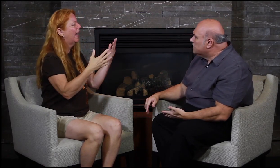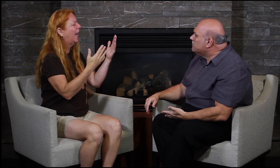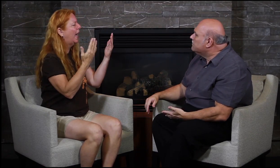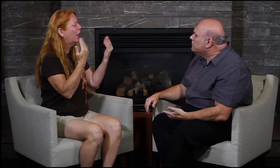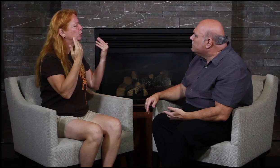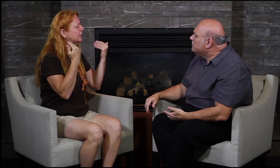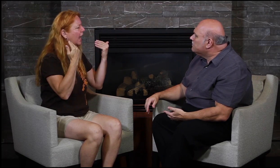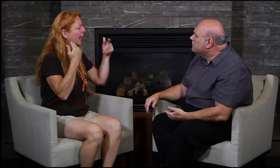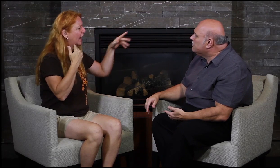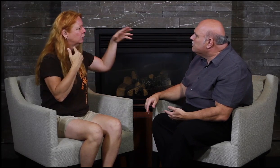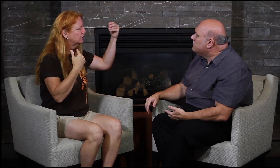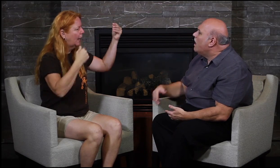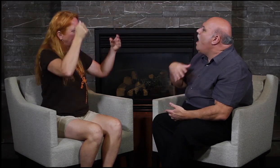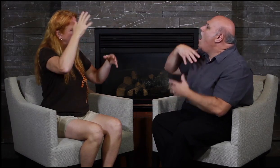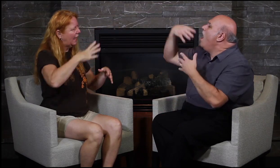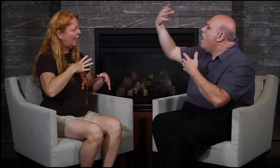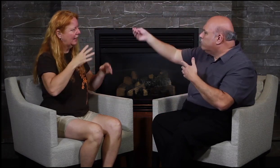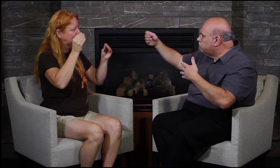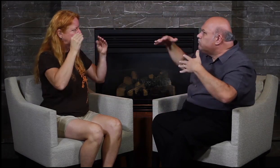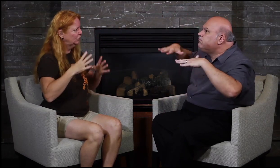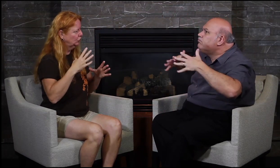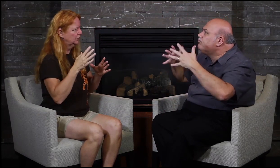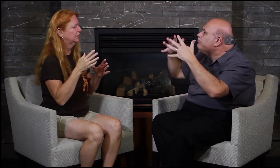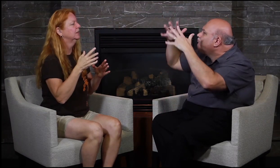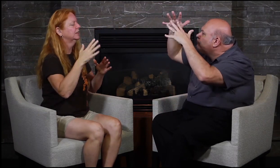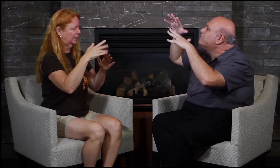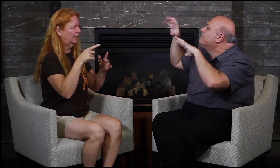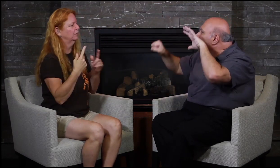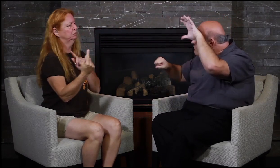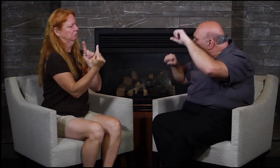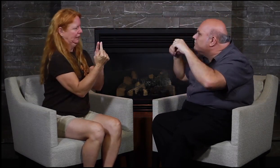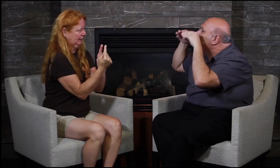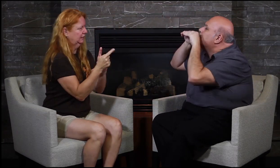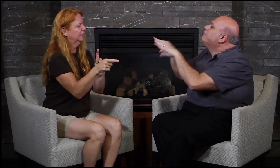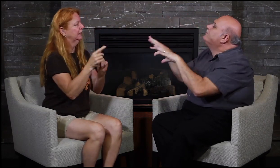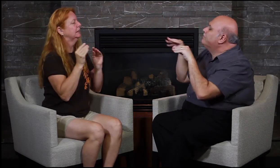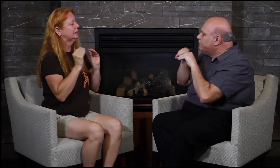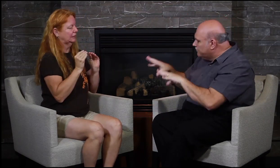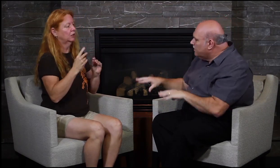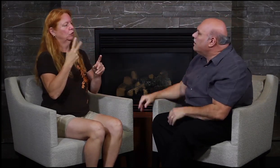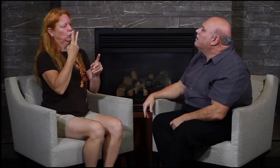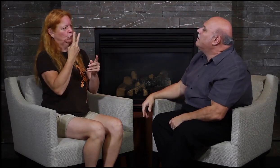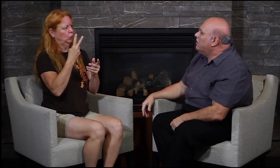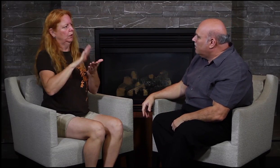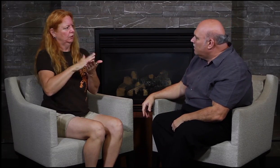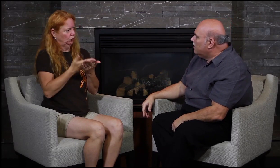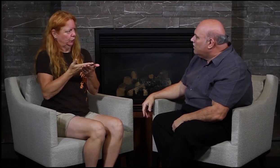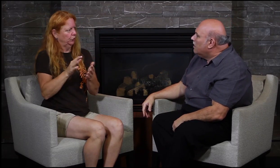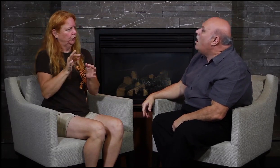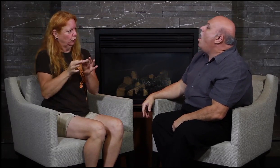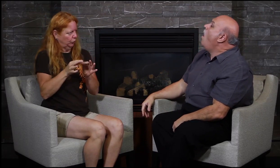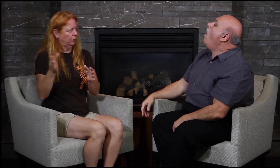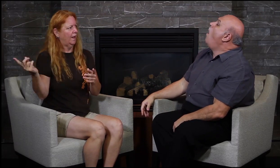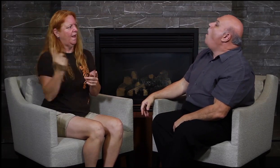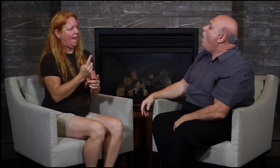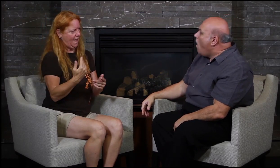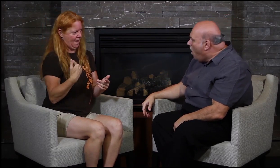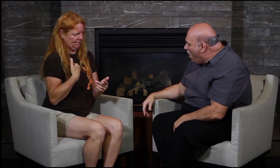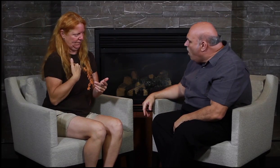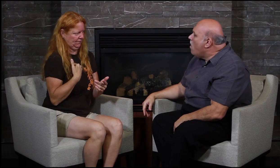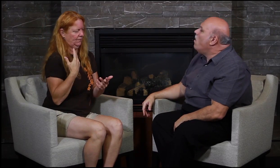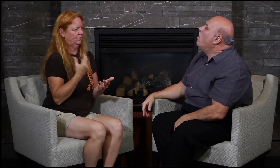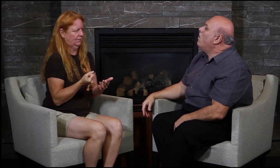there were two ASL interpreters provided. I climbed